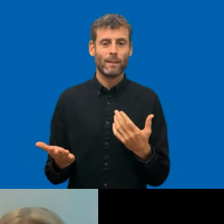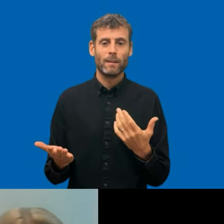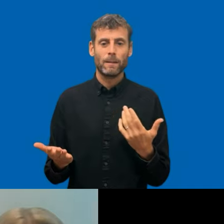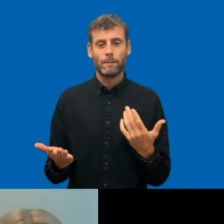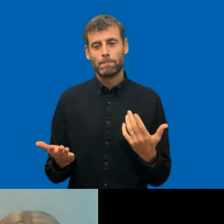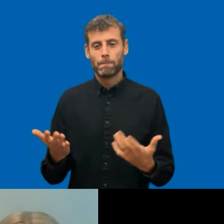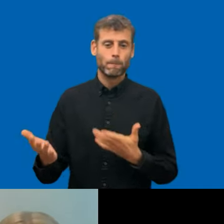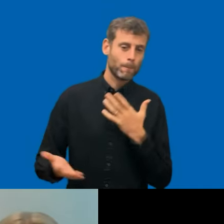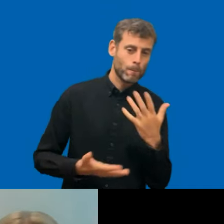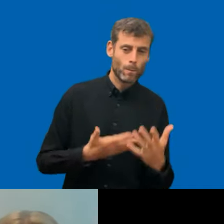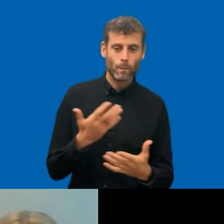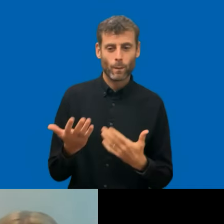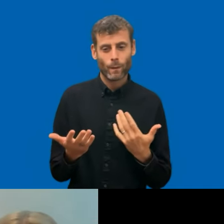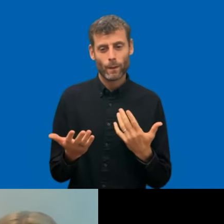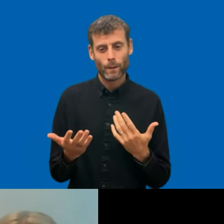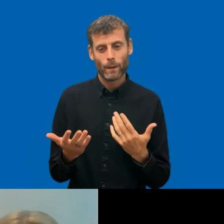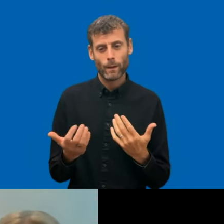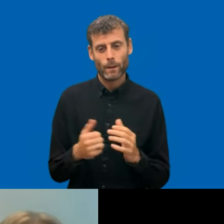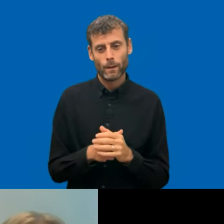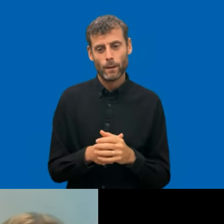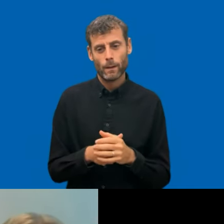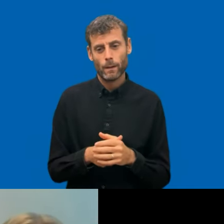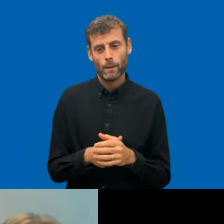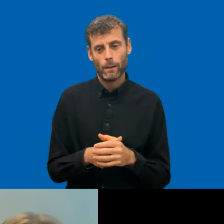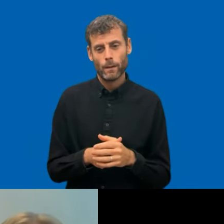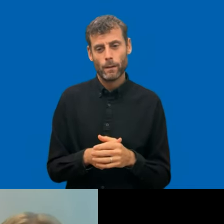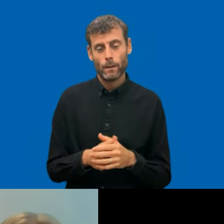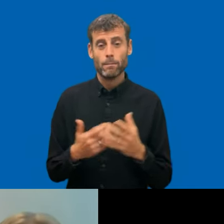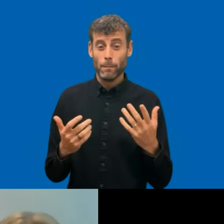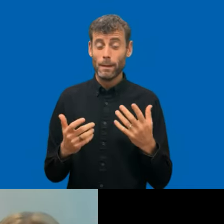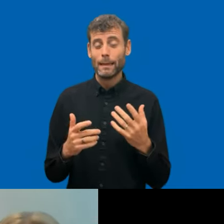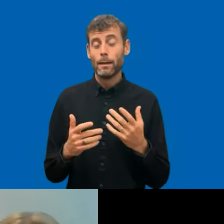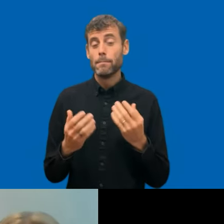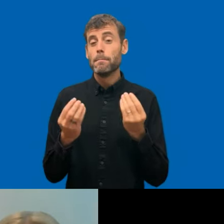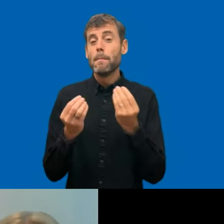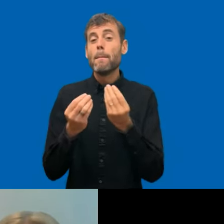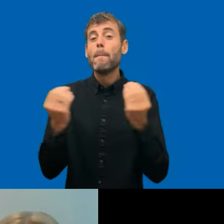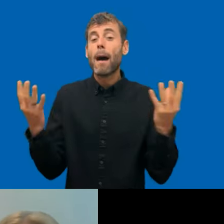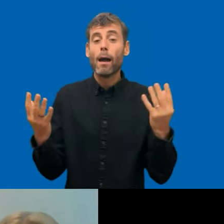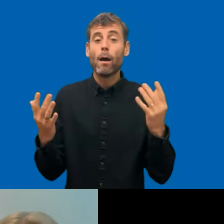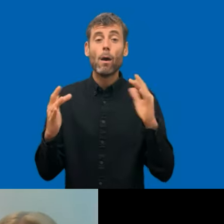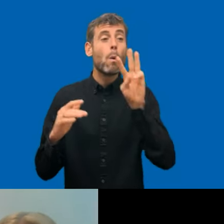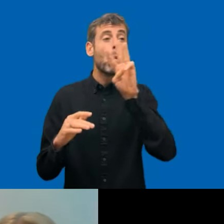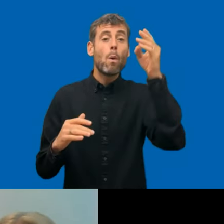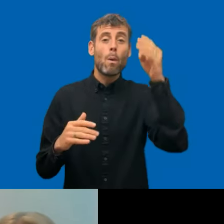it's also a question about lack of skills or competencies. So, I mean, this is this